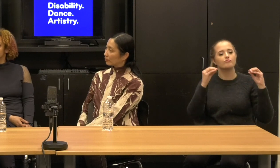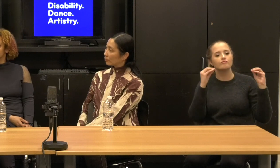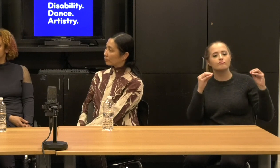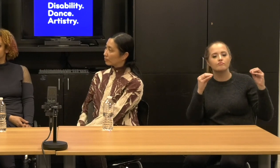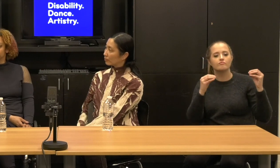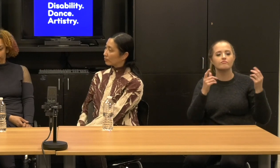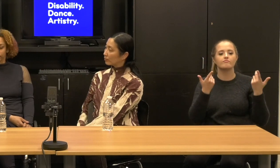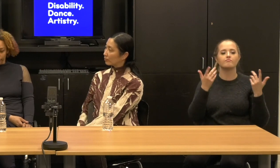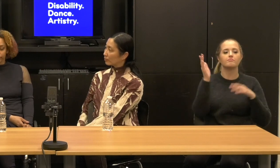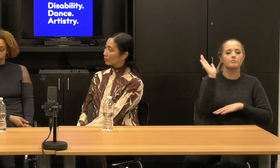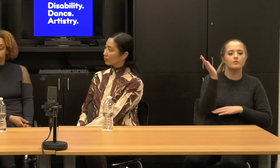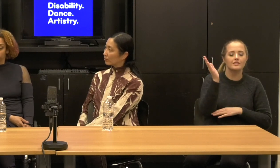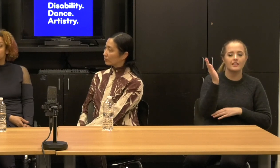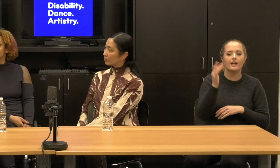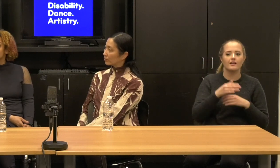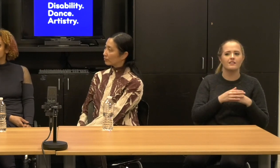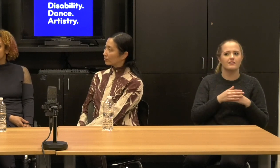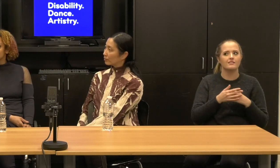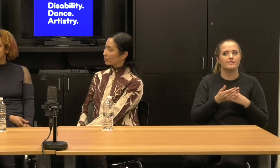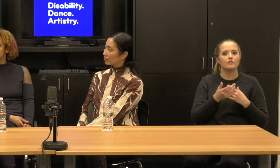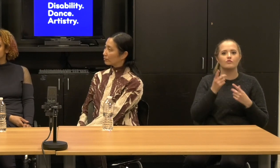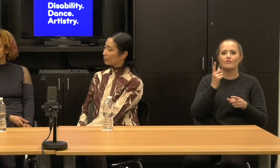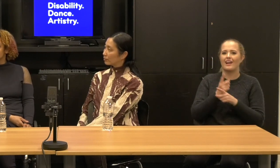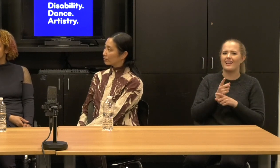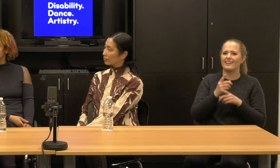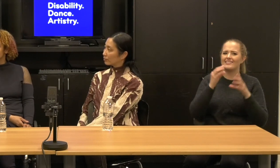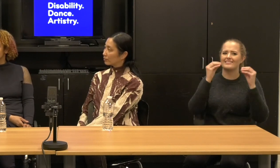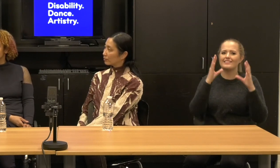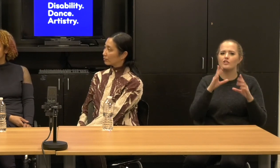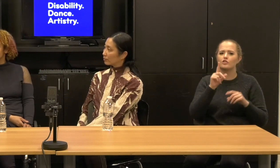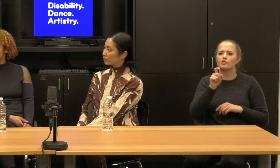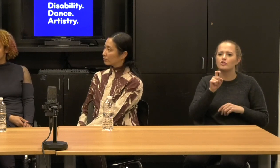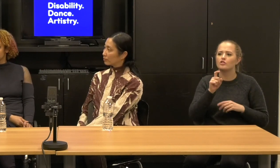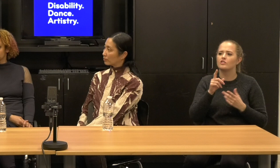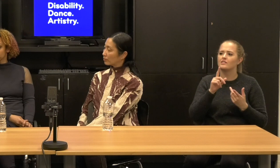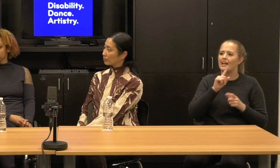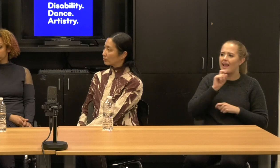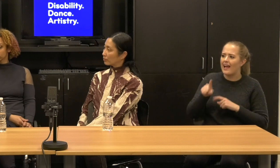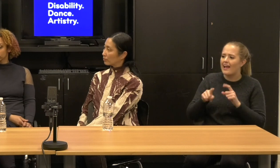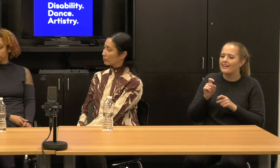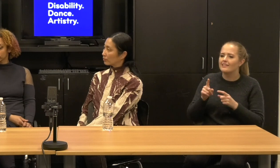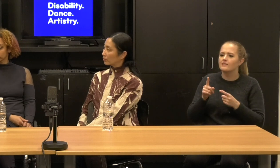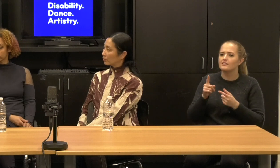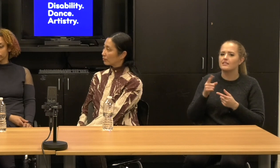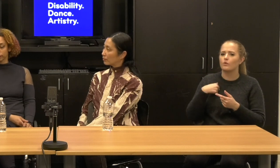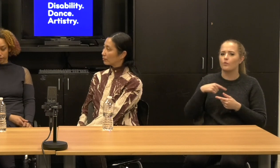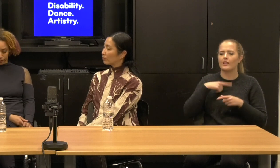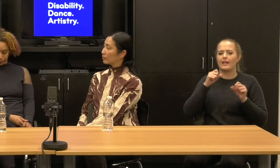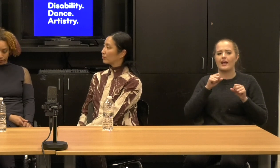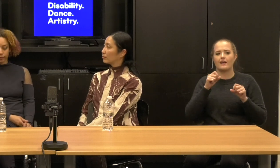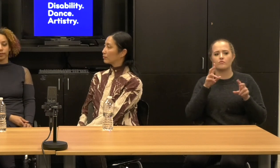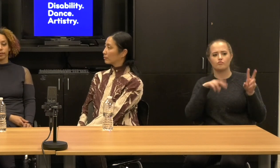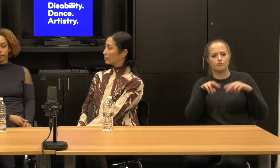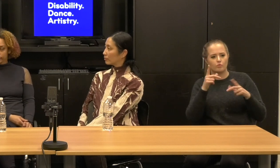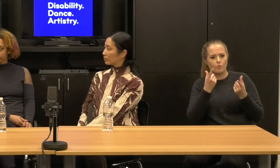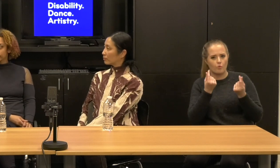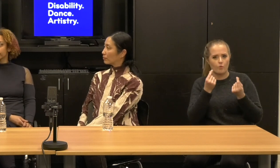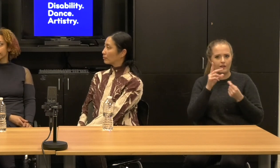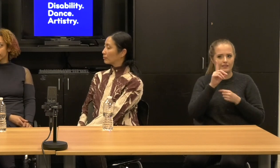maybe can help ask and then we can see like what the, what the Department of Education needs in terms of getting more sustainable.